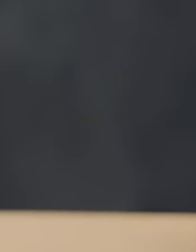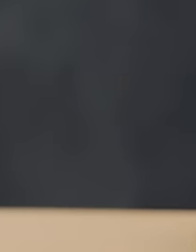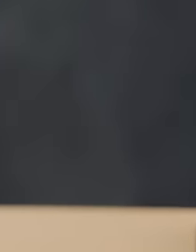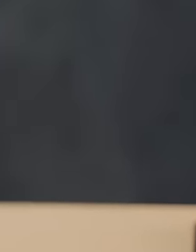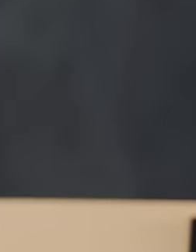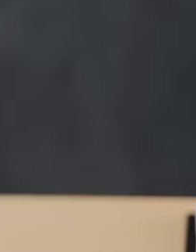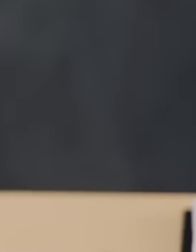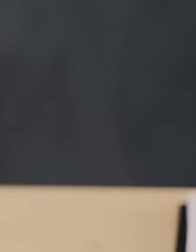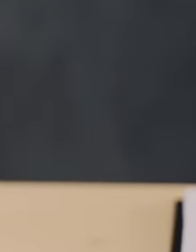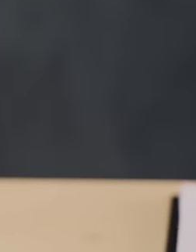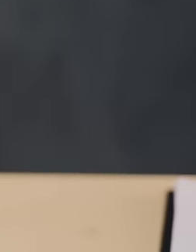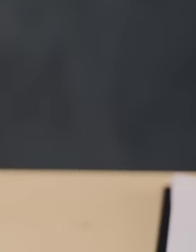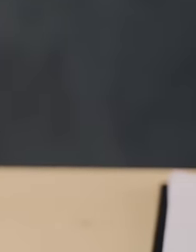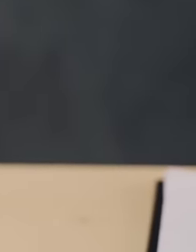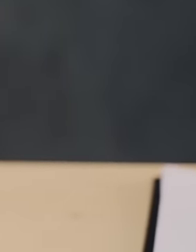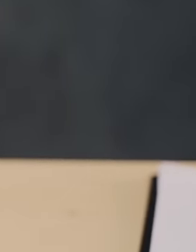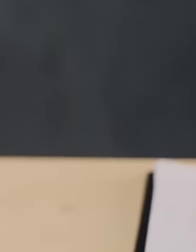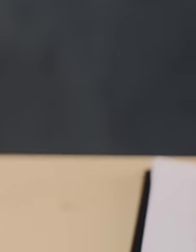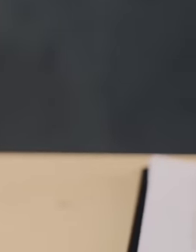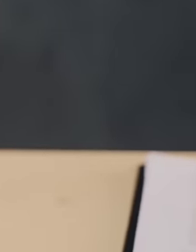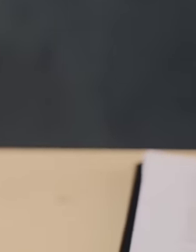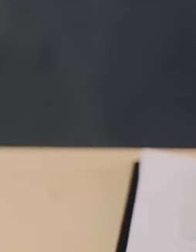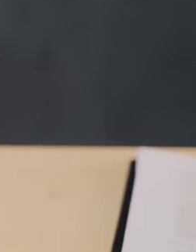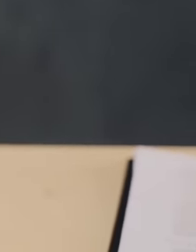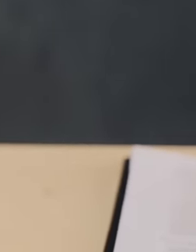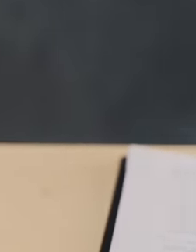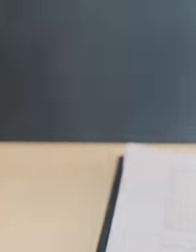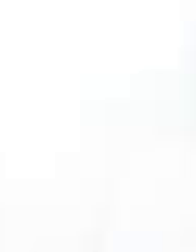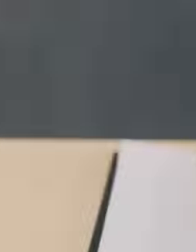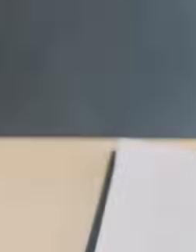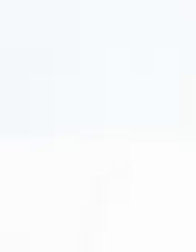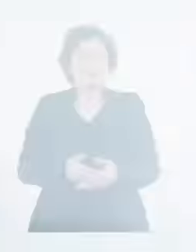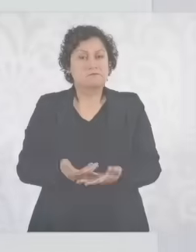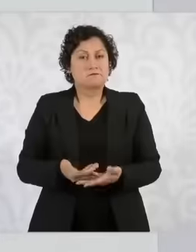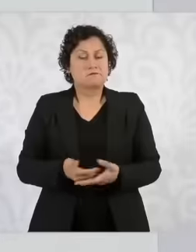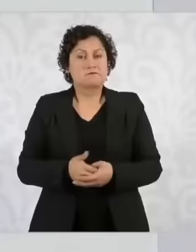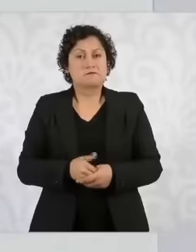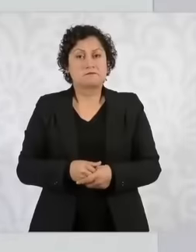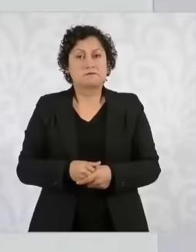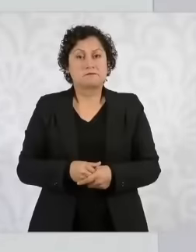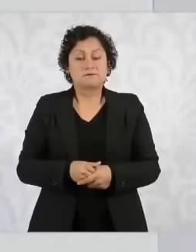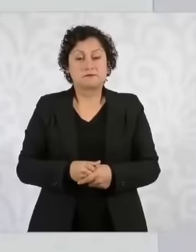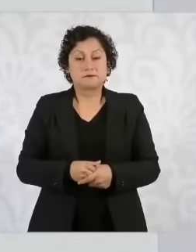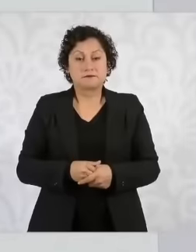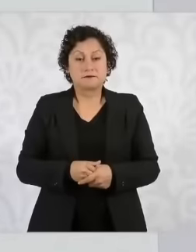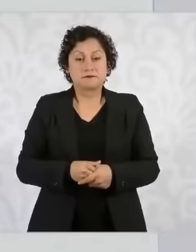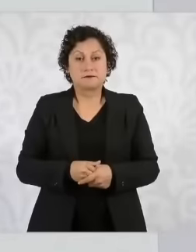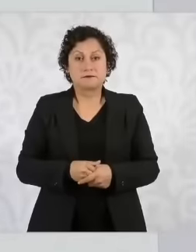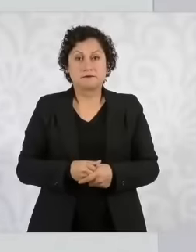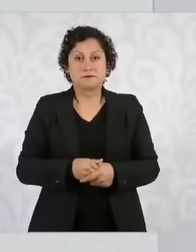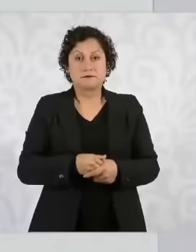Justice. Since the press conference, President Claudia